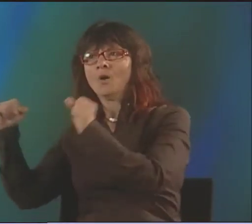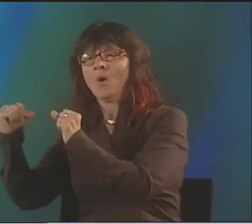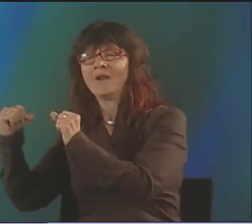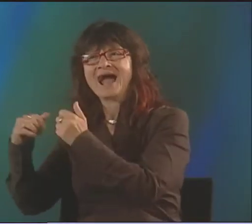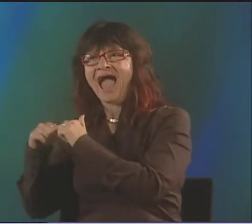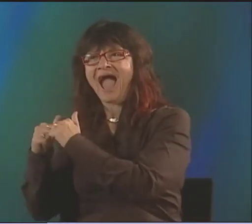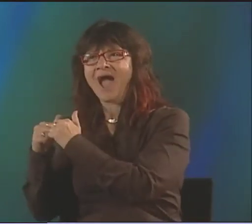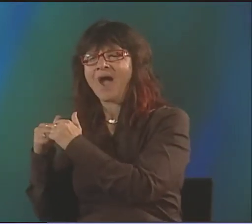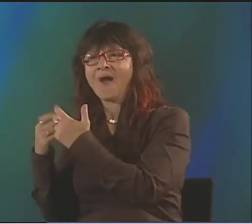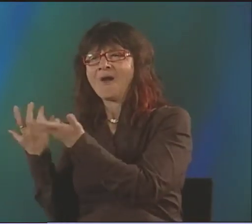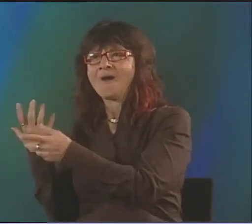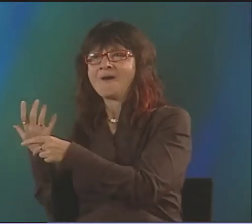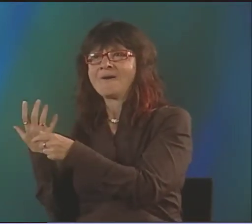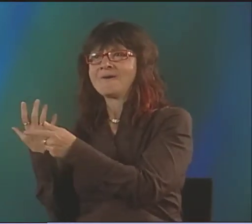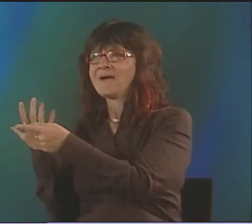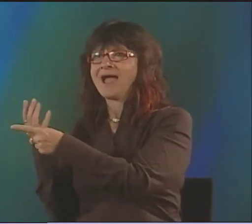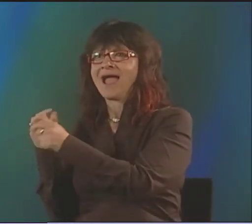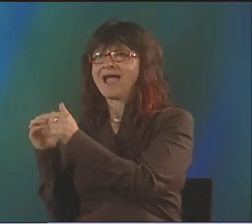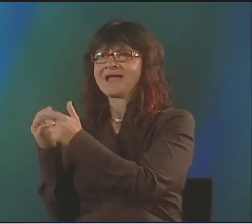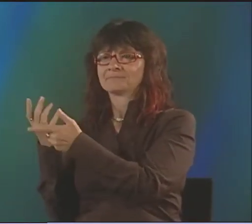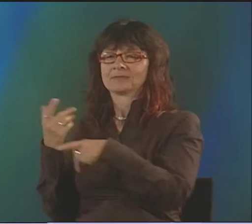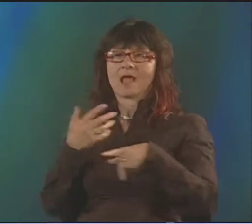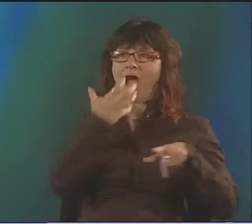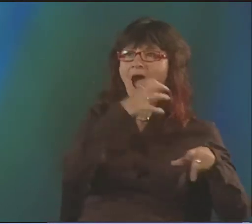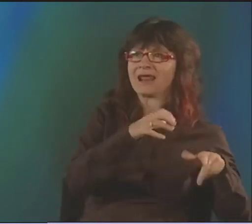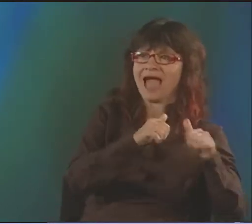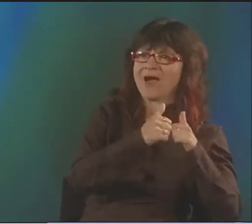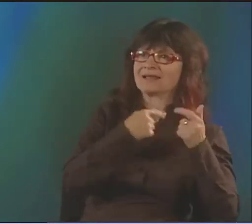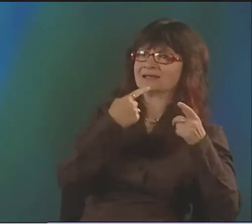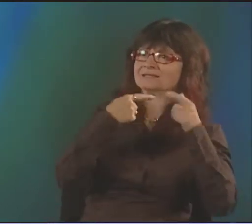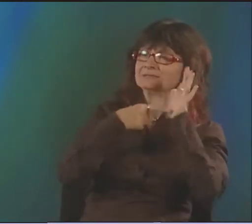SUPPOSE I WANTED TO SHOW "COLD."